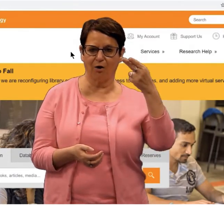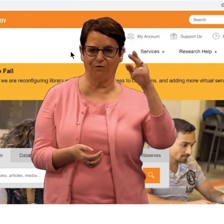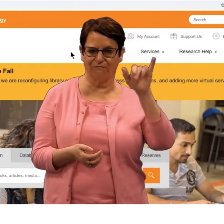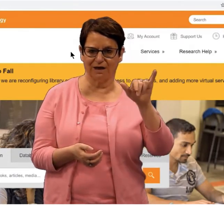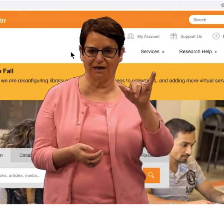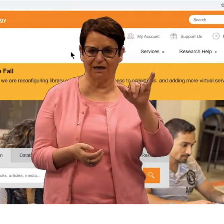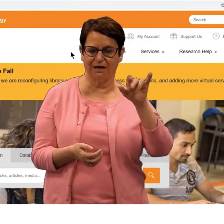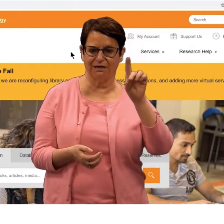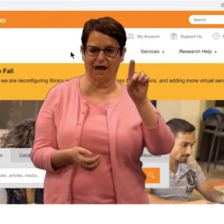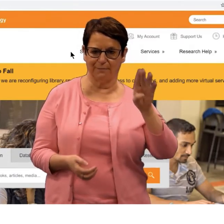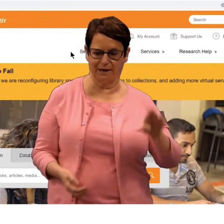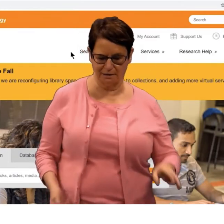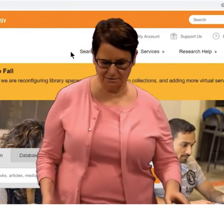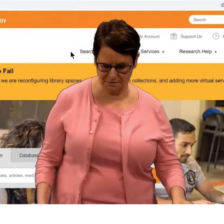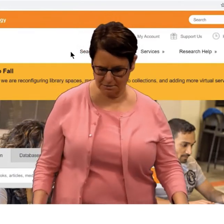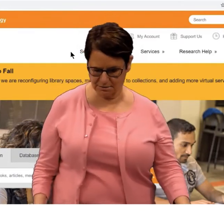Deaf Biography Database.